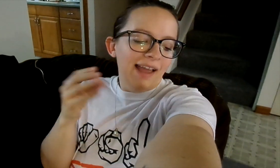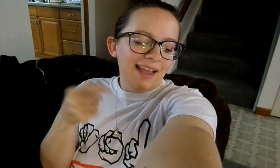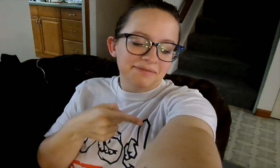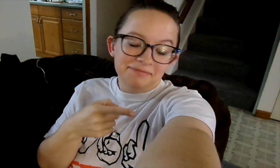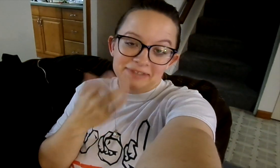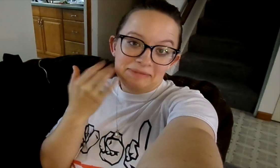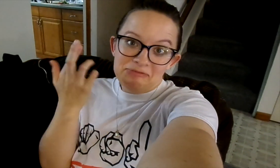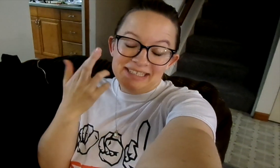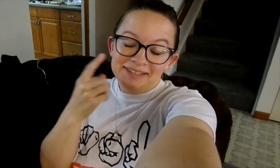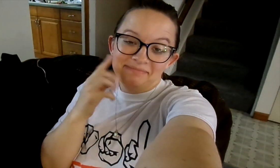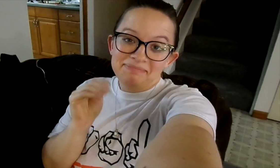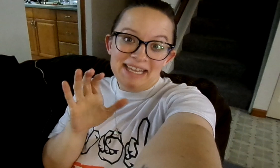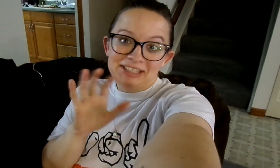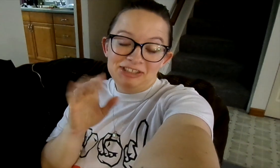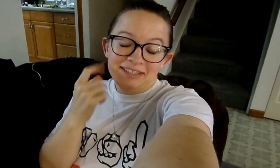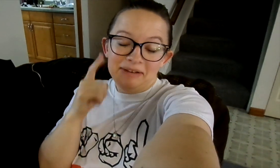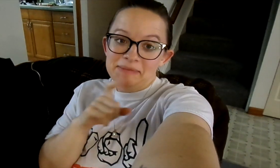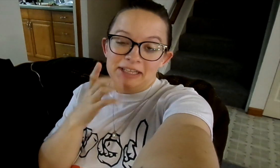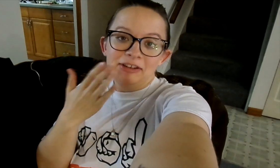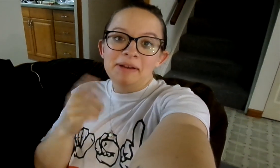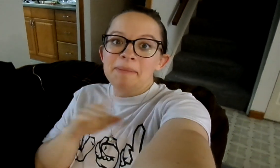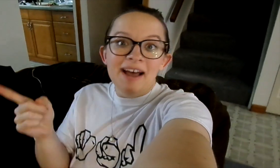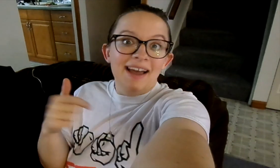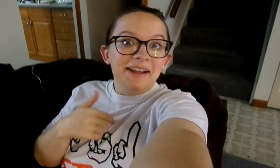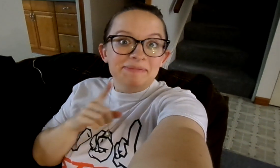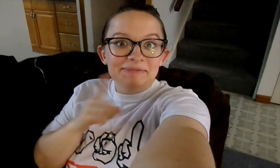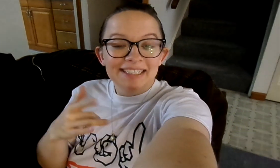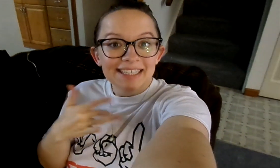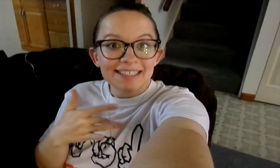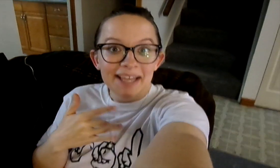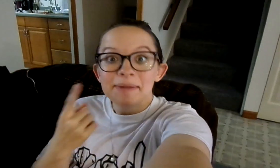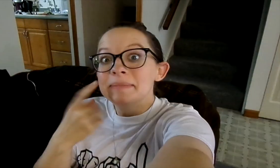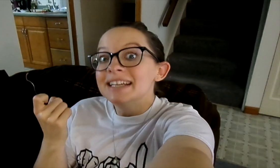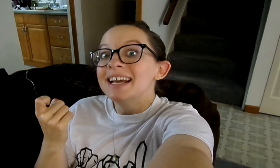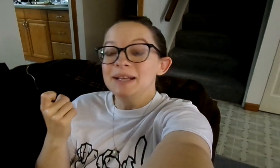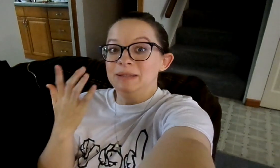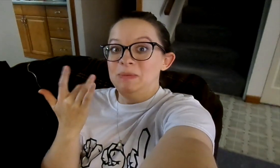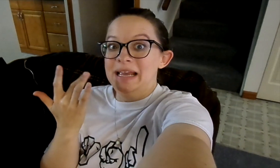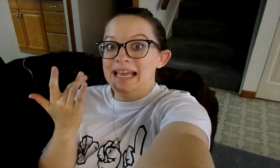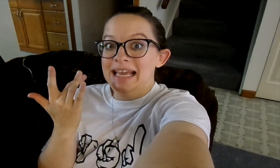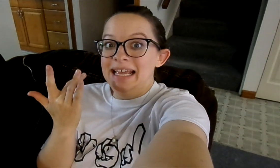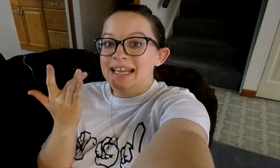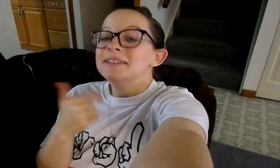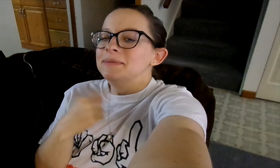For some reason mac and cheese just sounded really good. But really excited because...